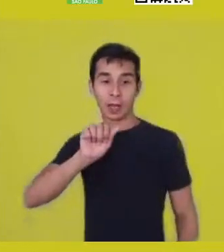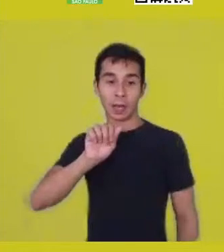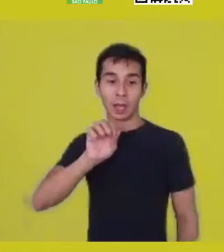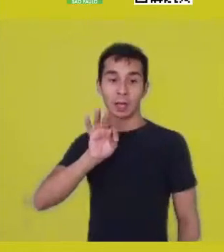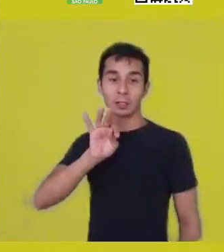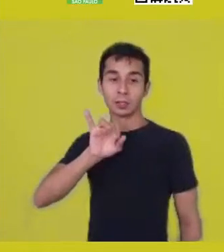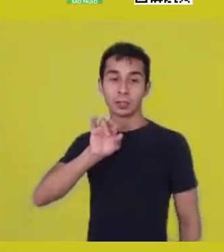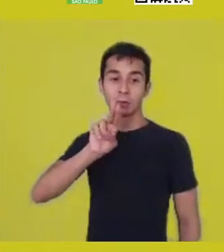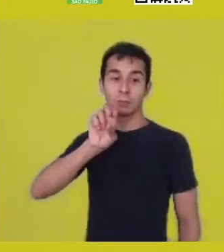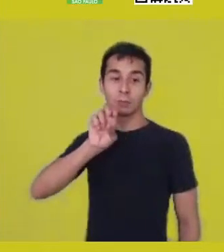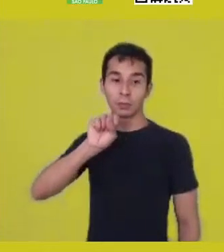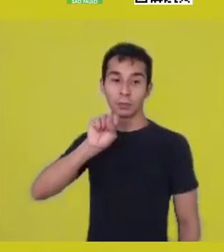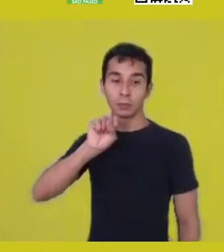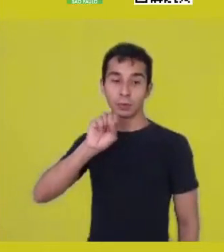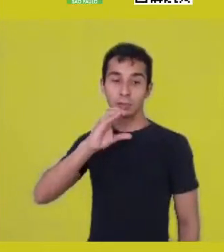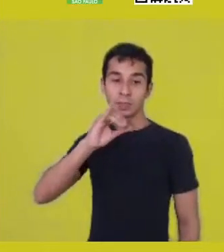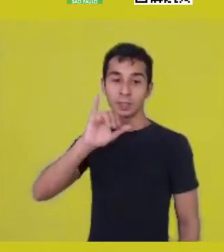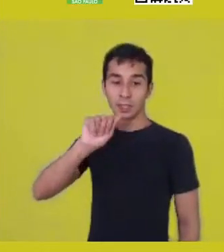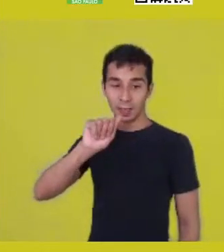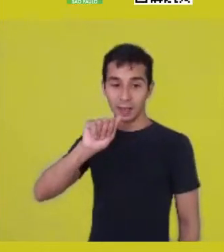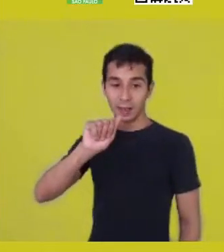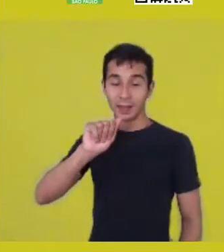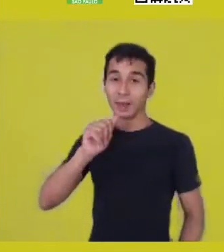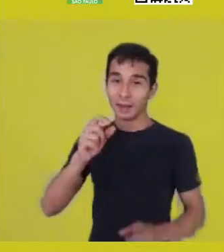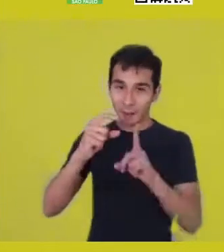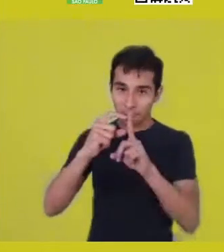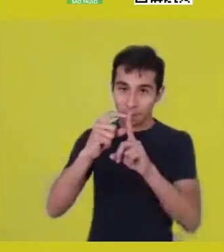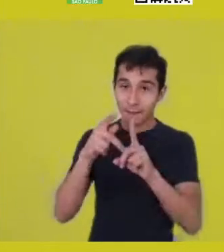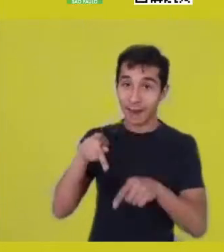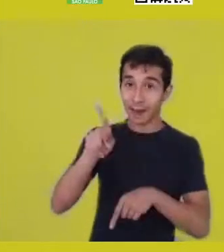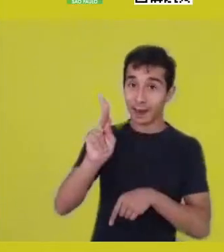An element of strength, you need to put strength in it